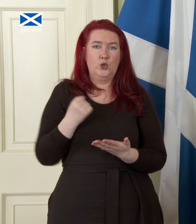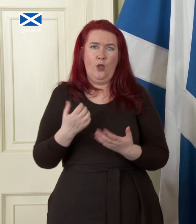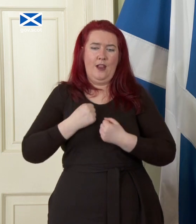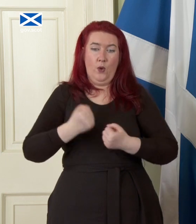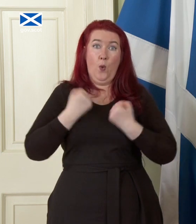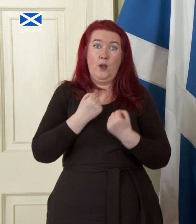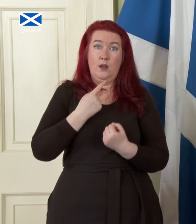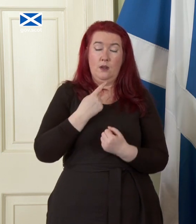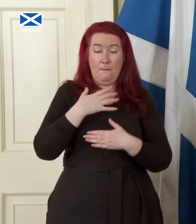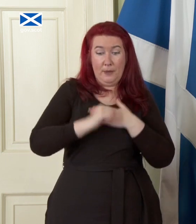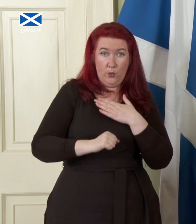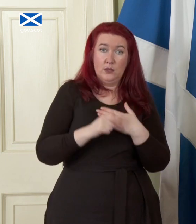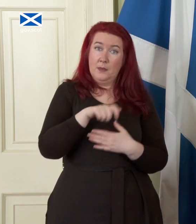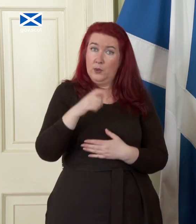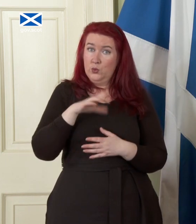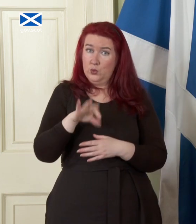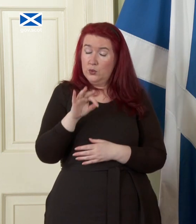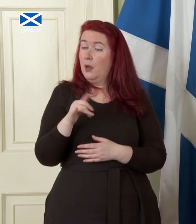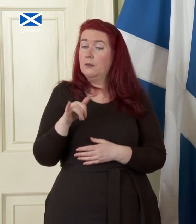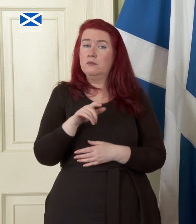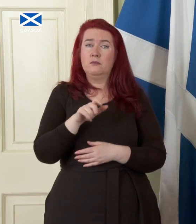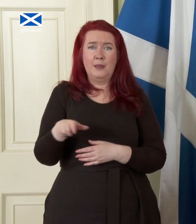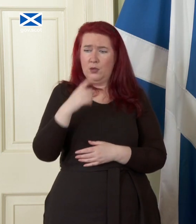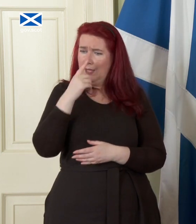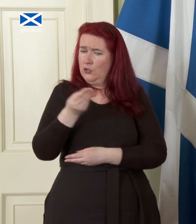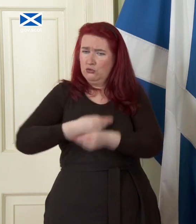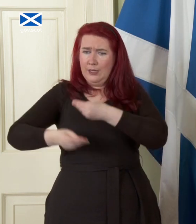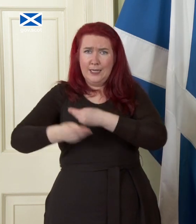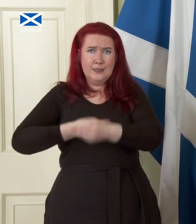people would choose that but people can choose to trade in at different currencies right now